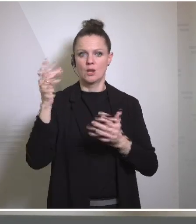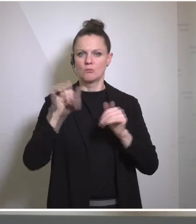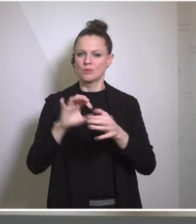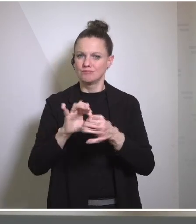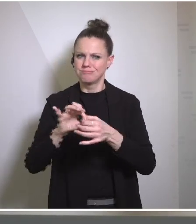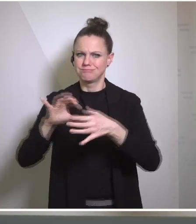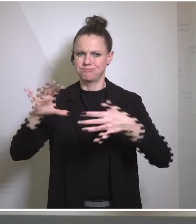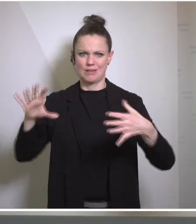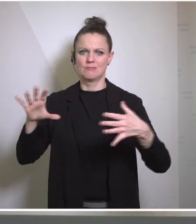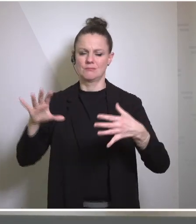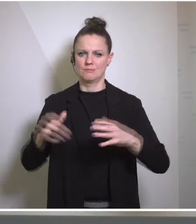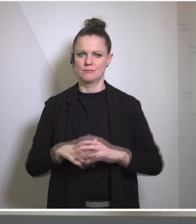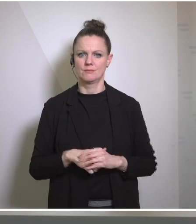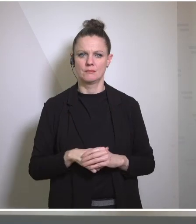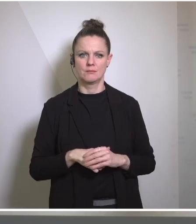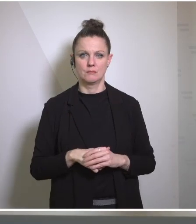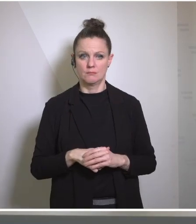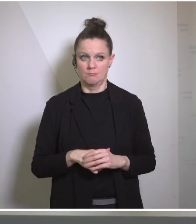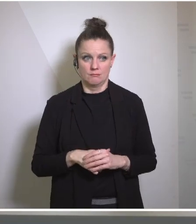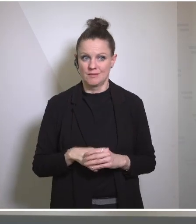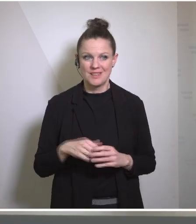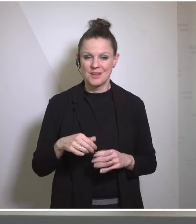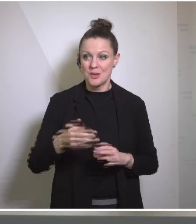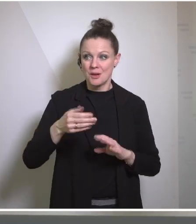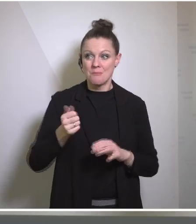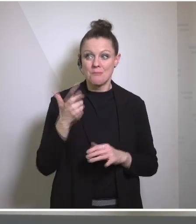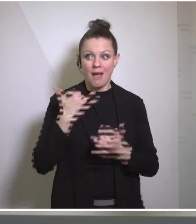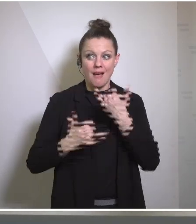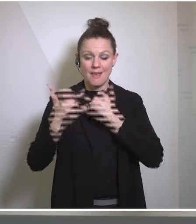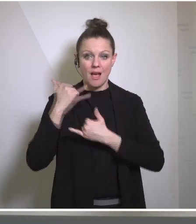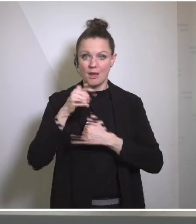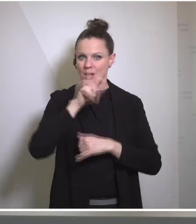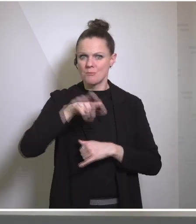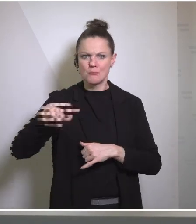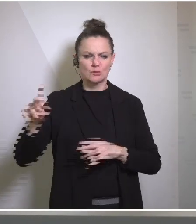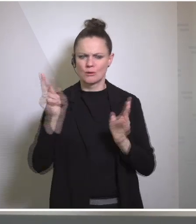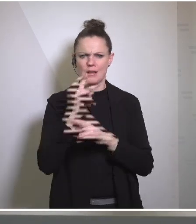I don't think people could have imagined just a few years ago from that dependence is so important